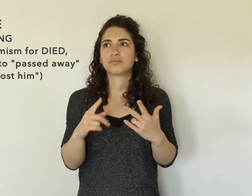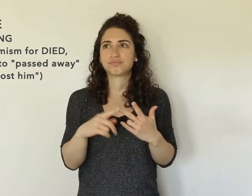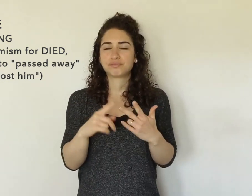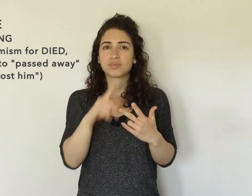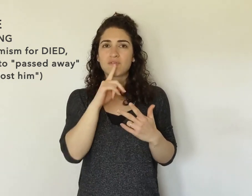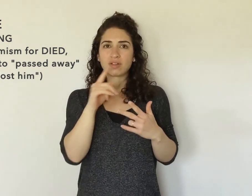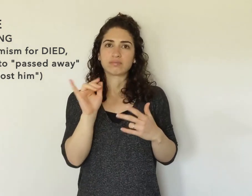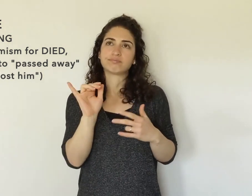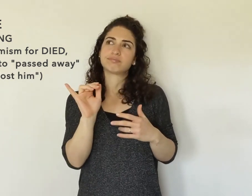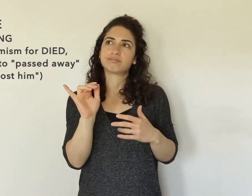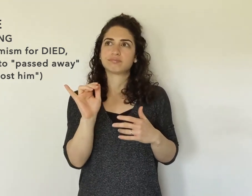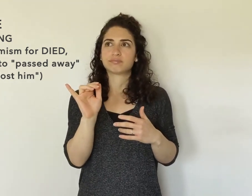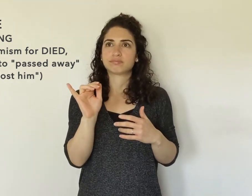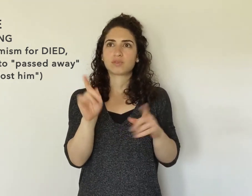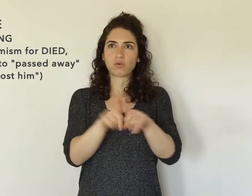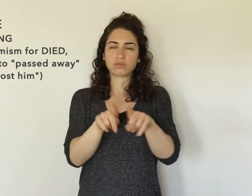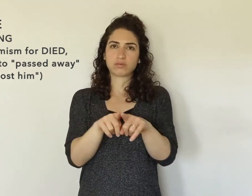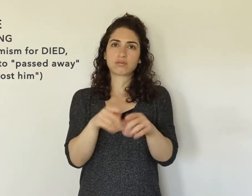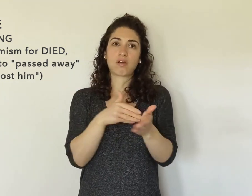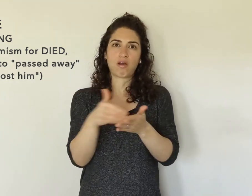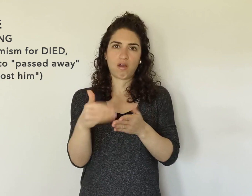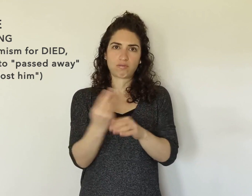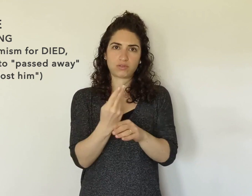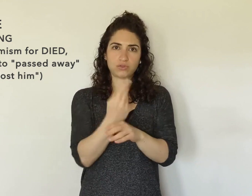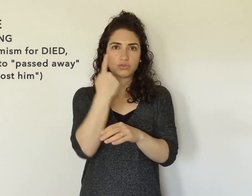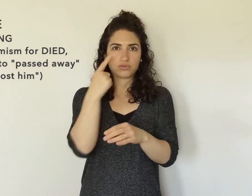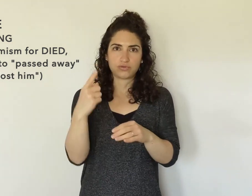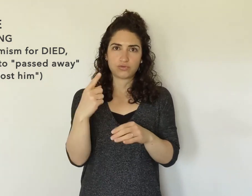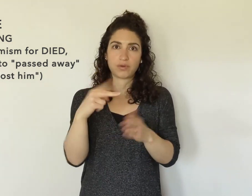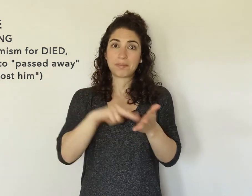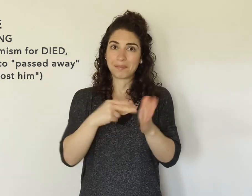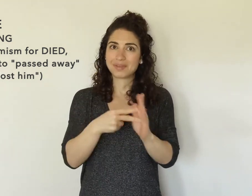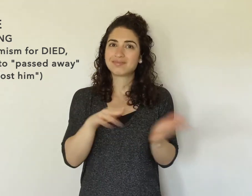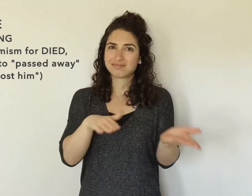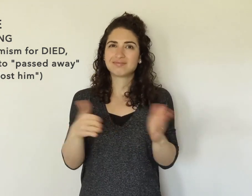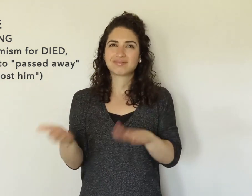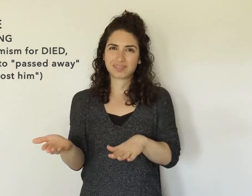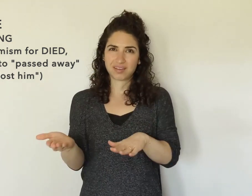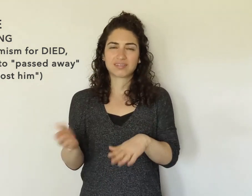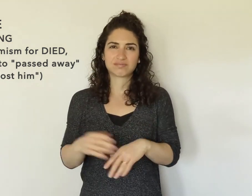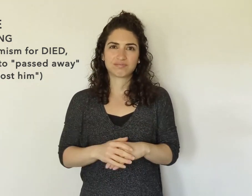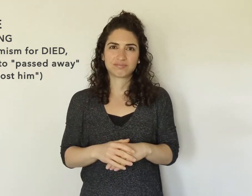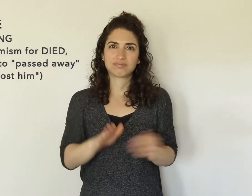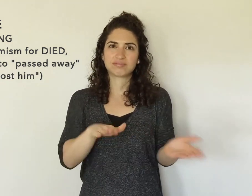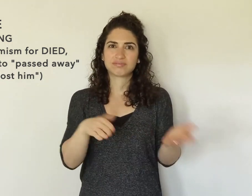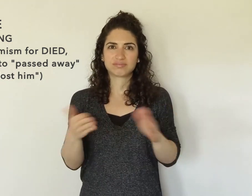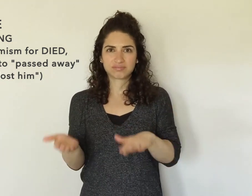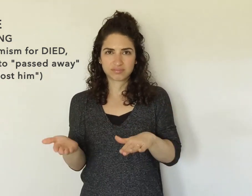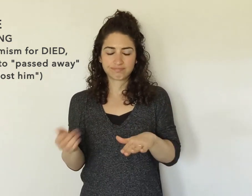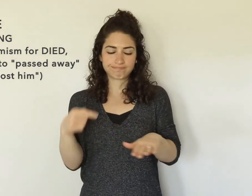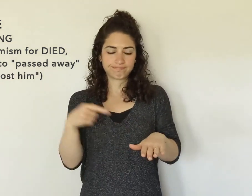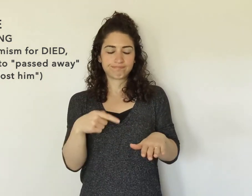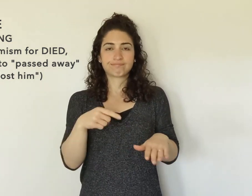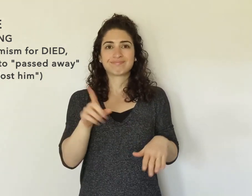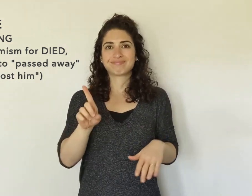It really, in context, it is often used to mean "died" -- "died",